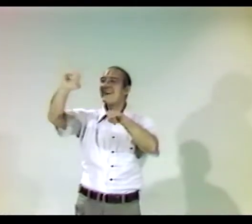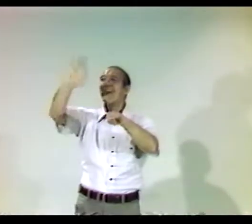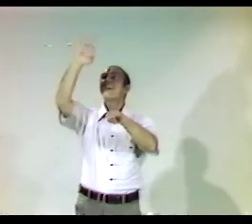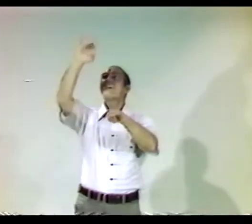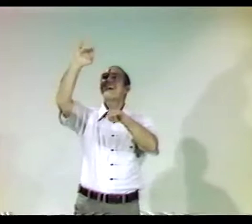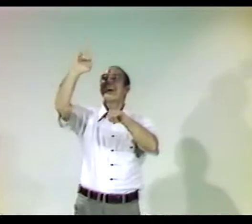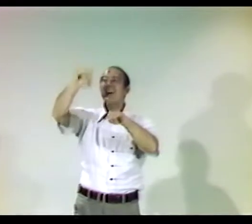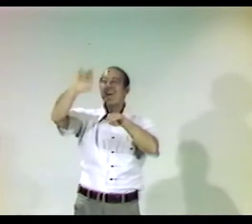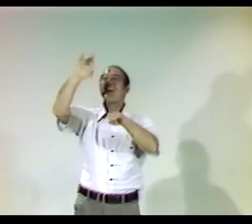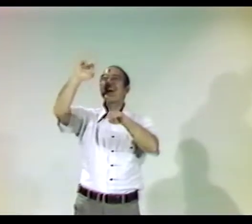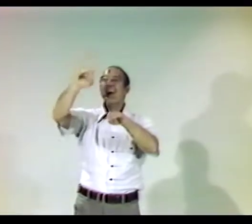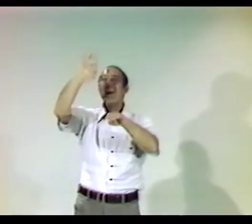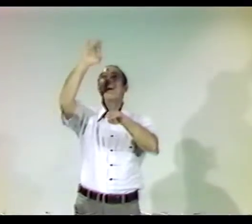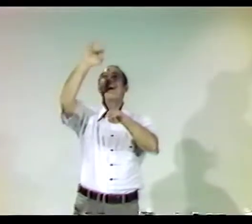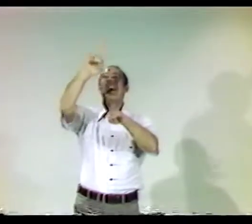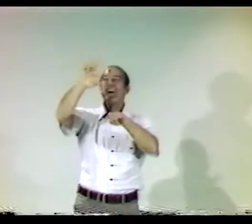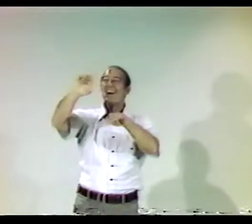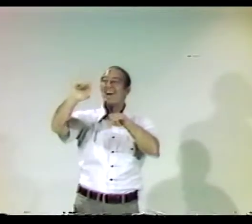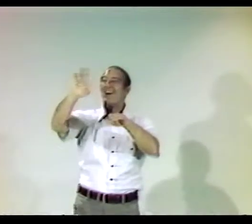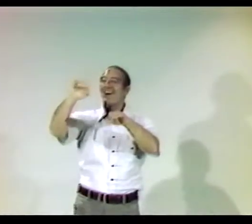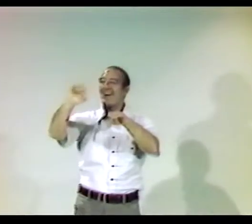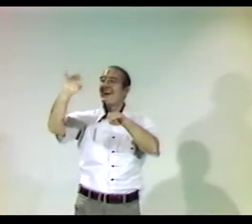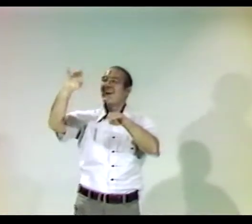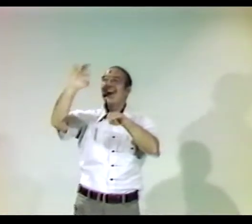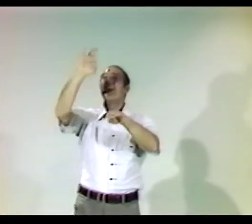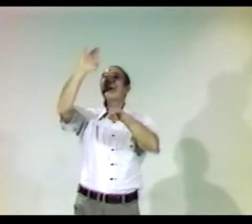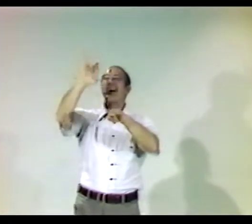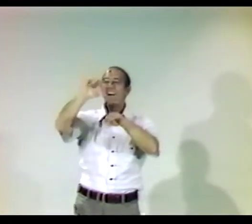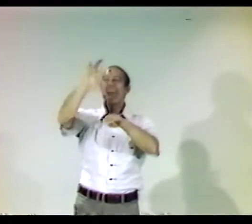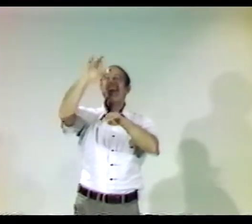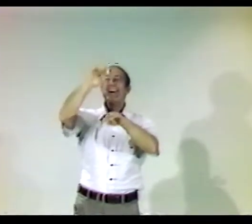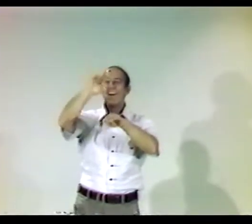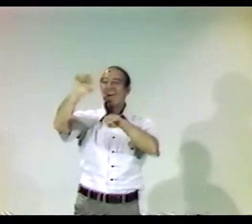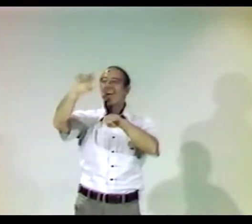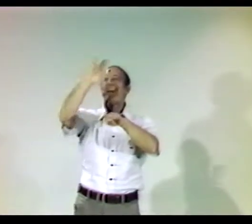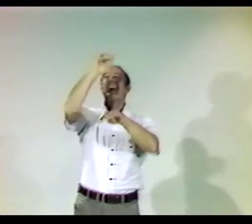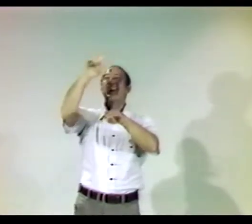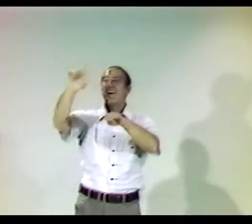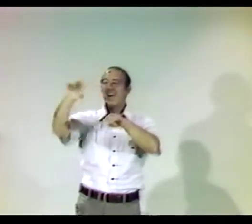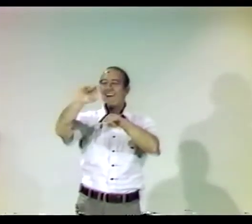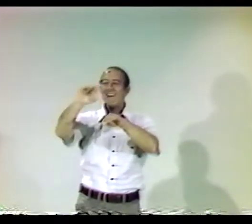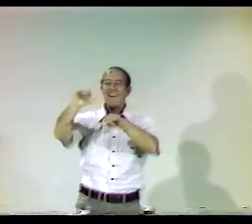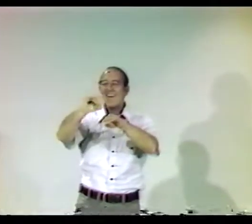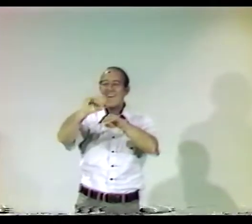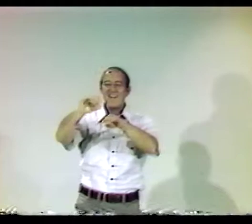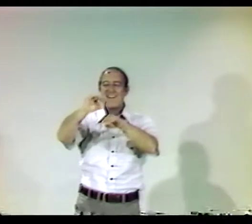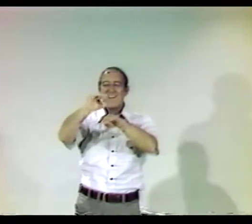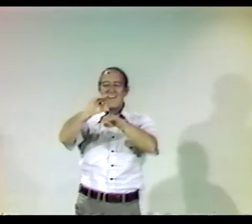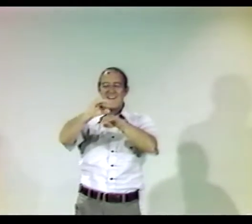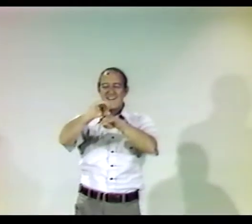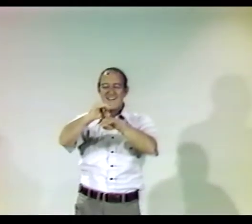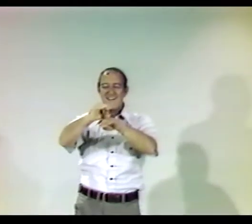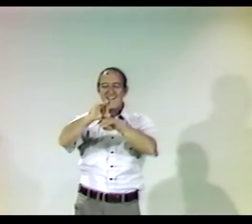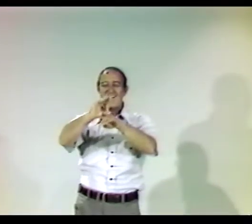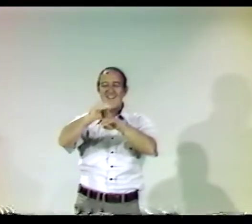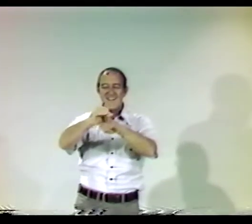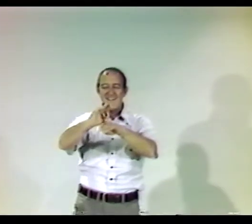FLYING, FLAPPING ITS WINGS UP AND DOWN, FLAPPING OVER AND OVER AGAIN.